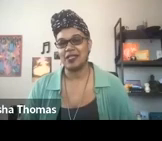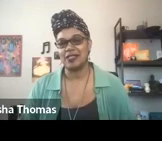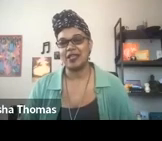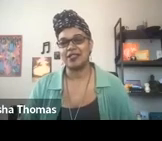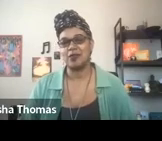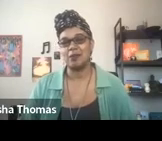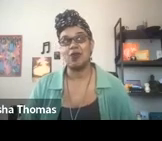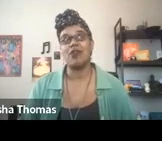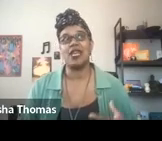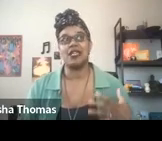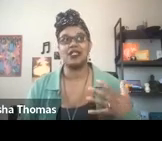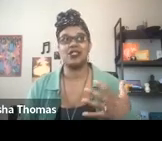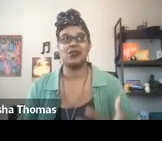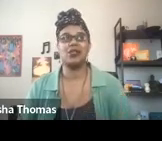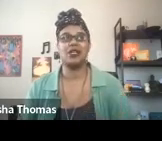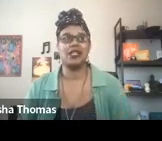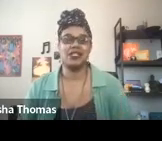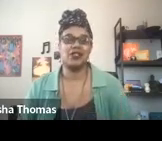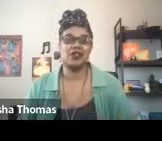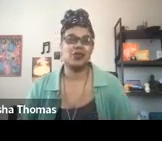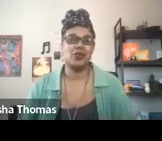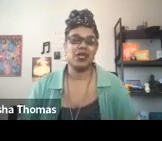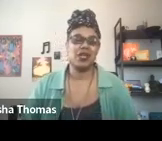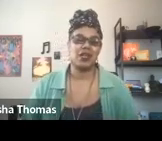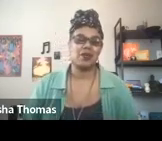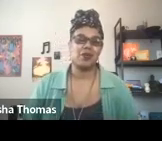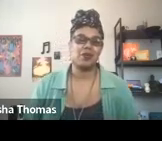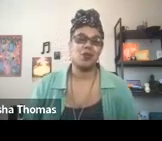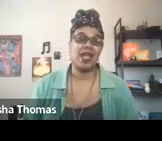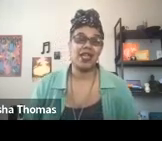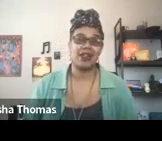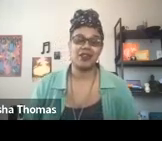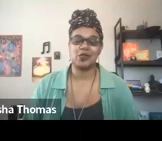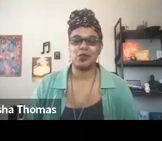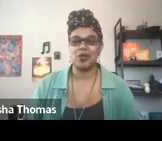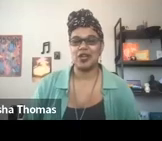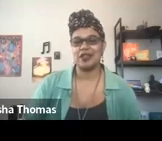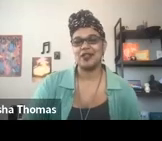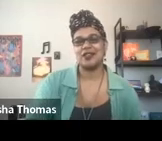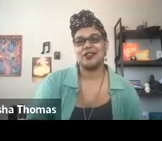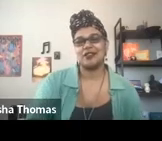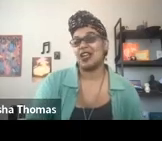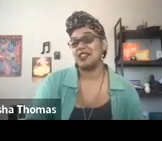and I'm excited to be moving into this new way of exploring the concept